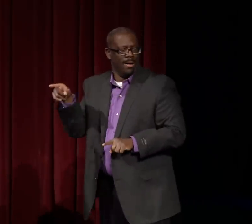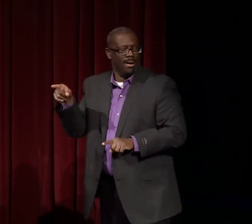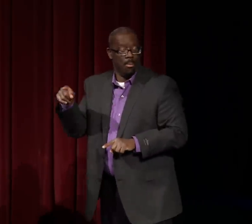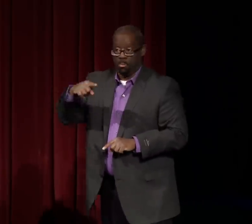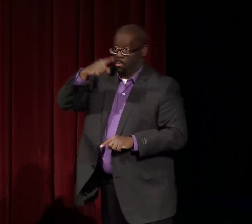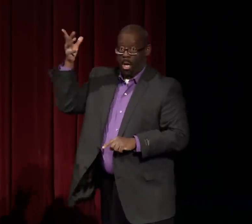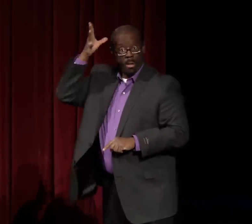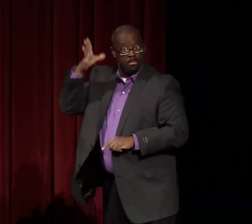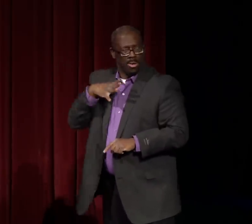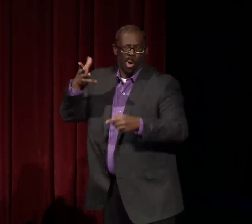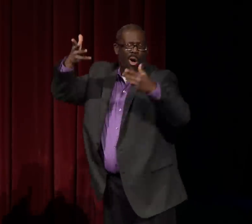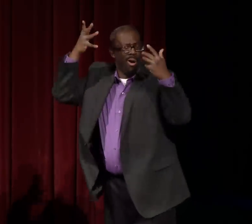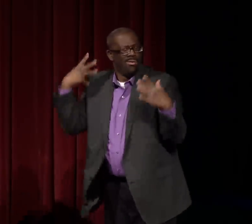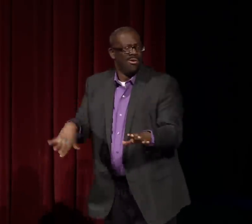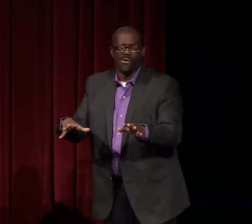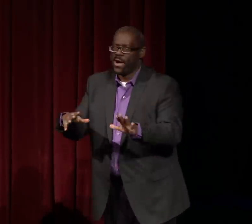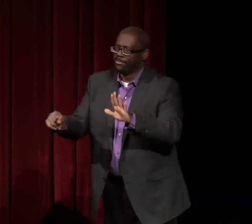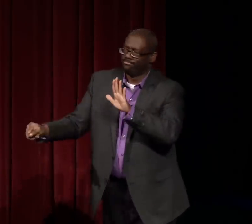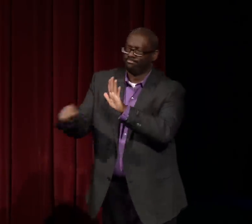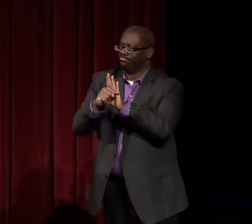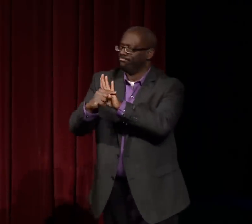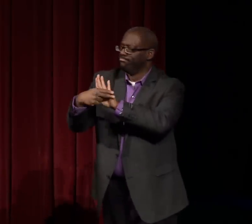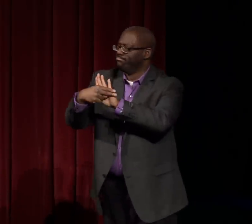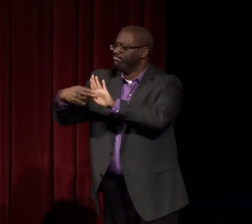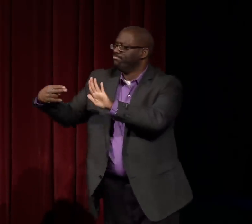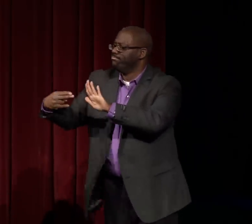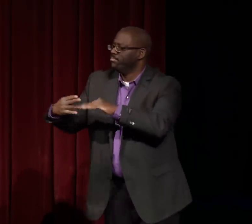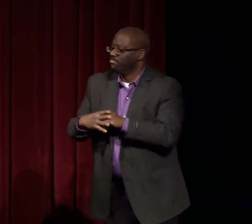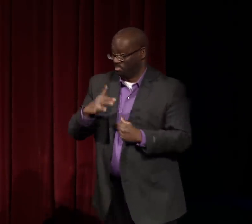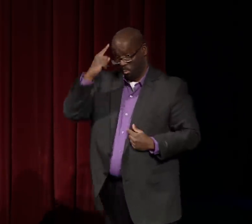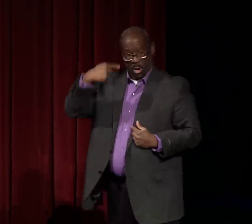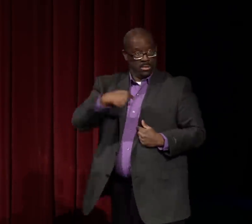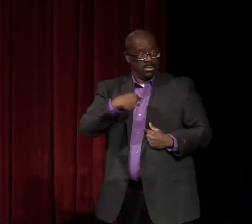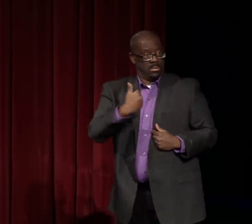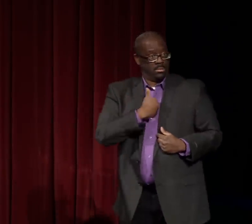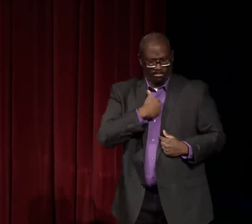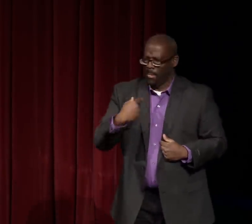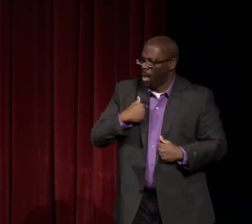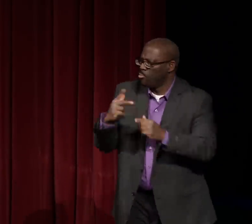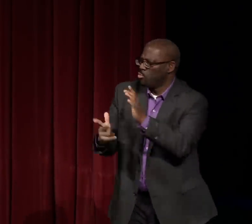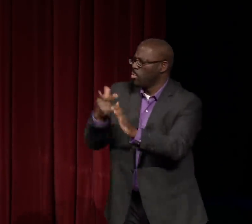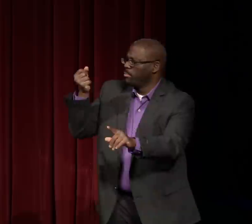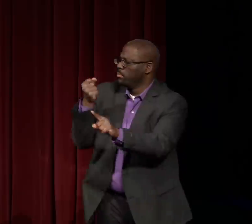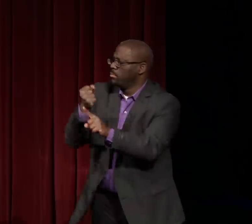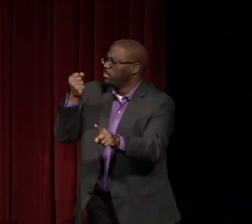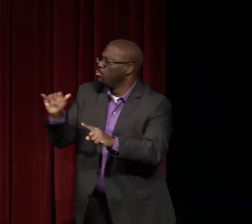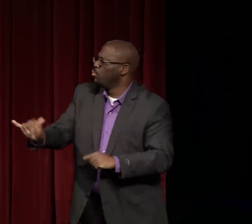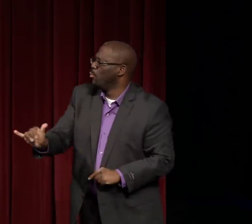As opposed to black men, black men we know are seen very negatively also.